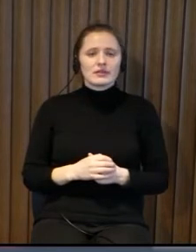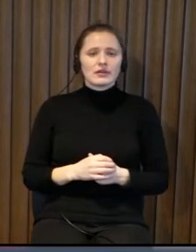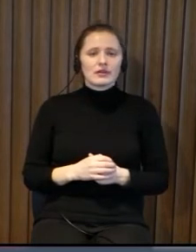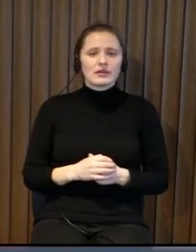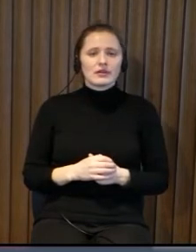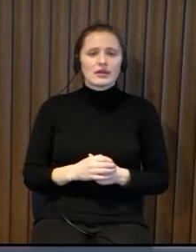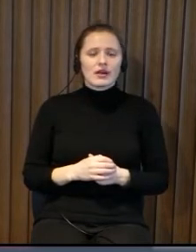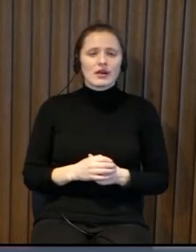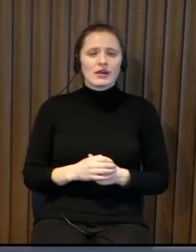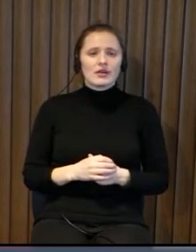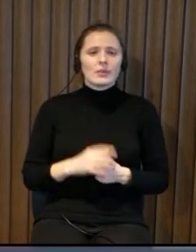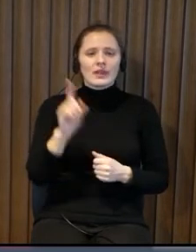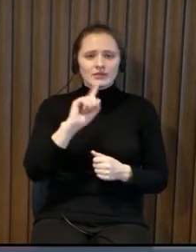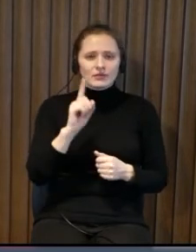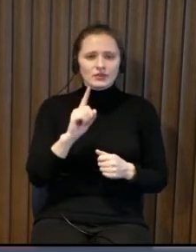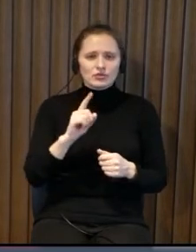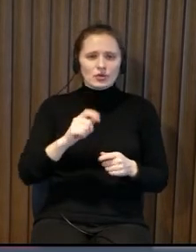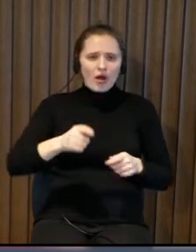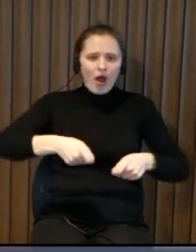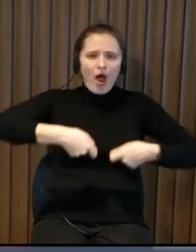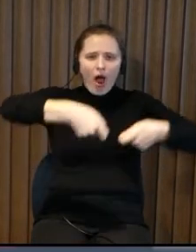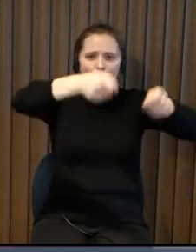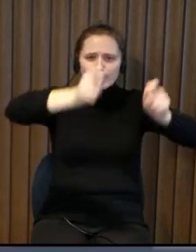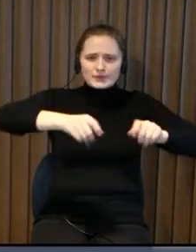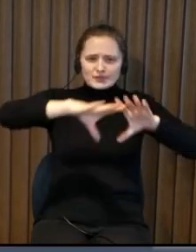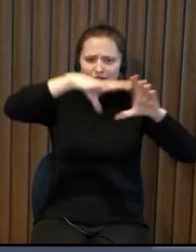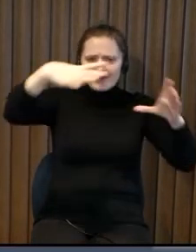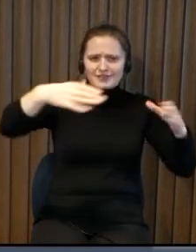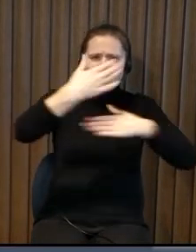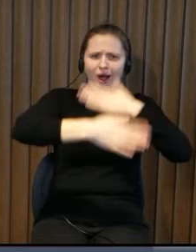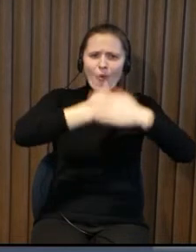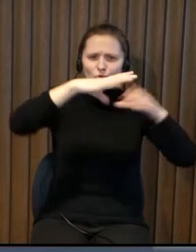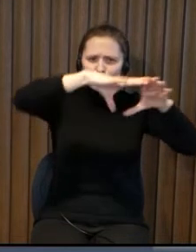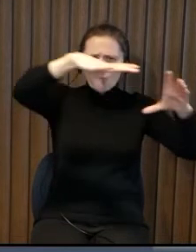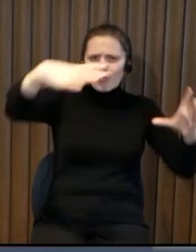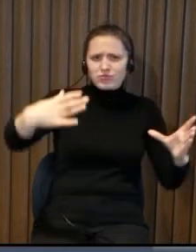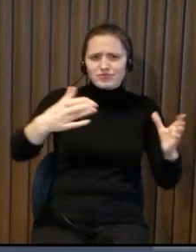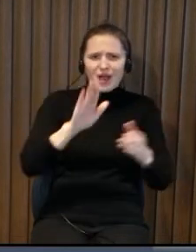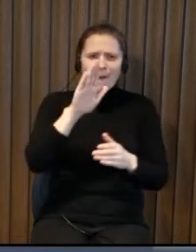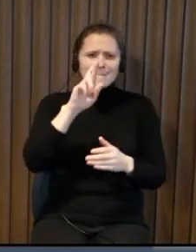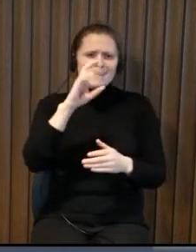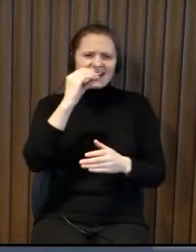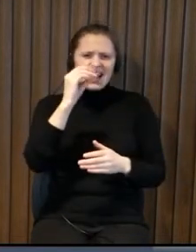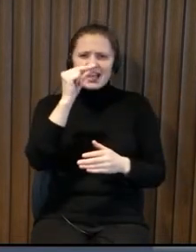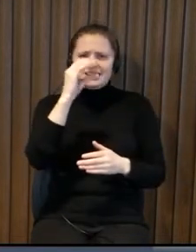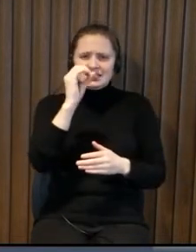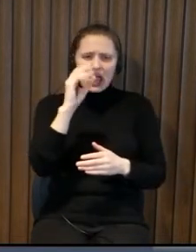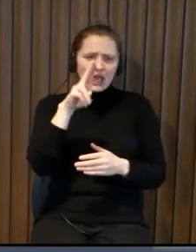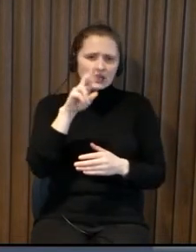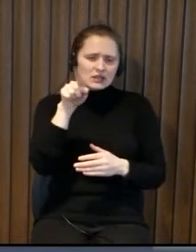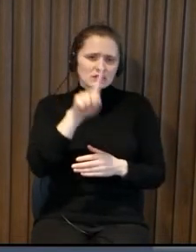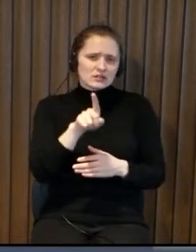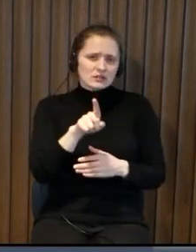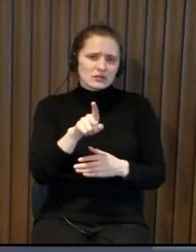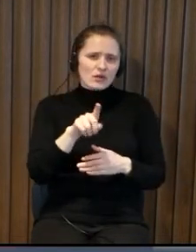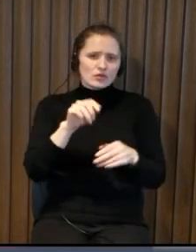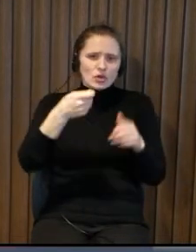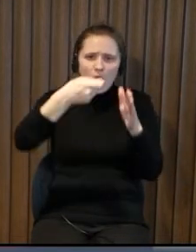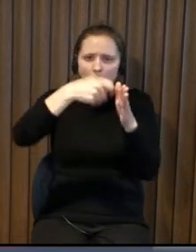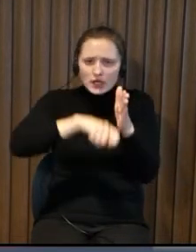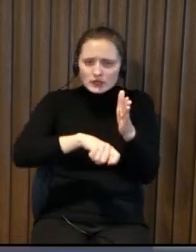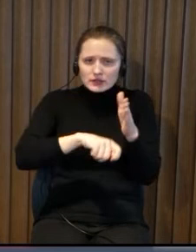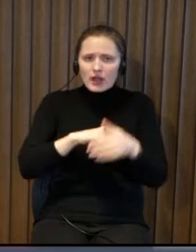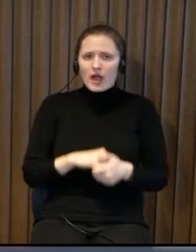just this diagonal left and and this is covered with some kind of fabric and locked